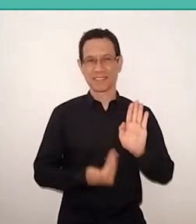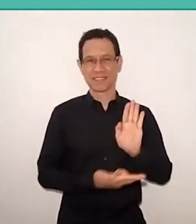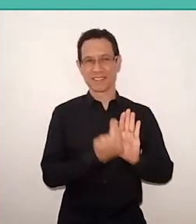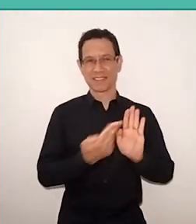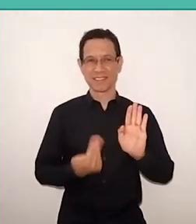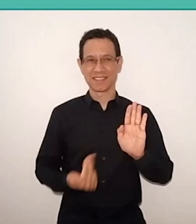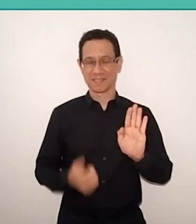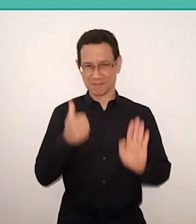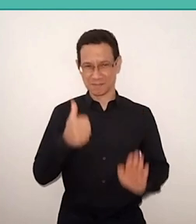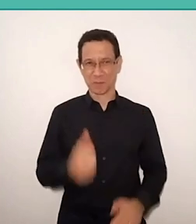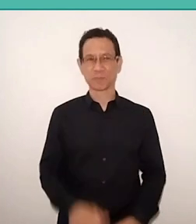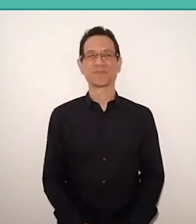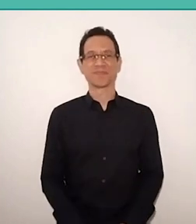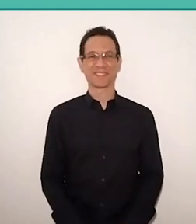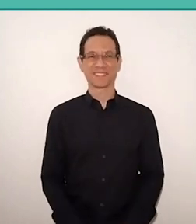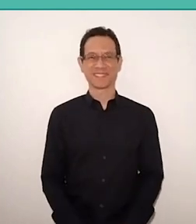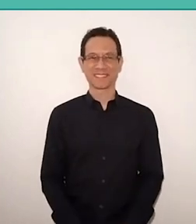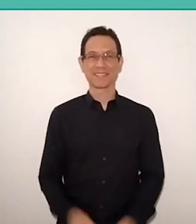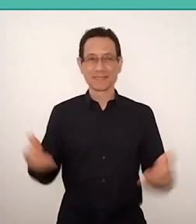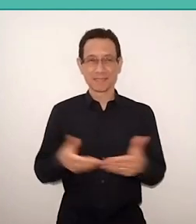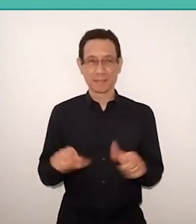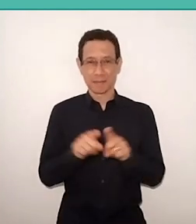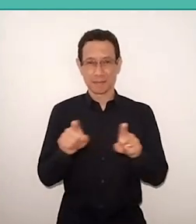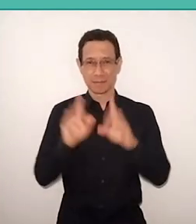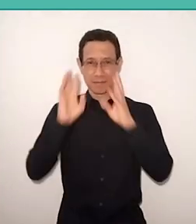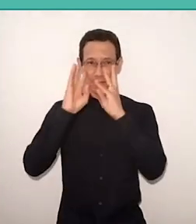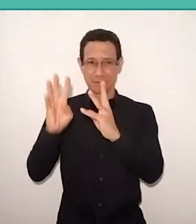Now, we'll listen too, for 10, 15 minutes,